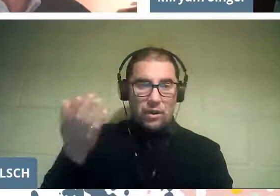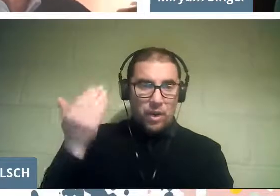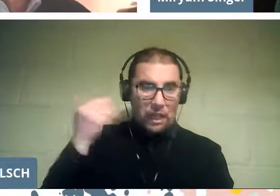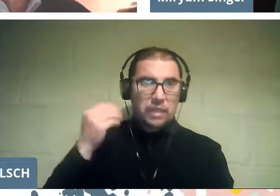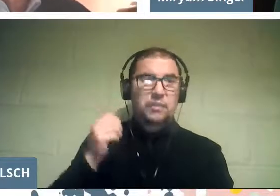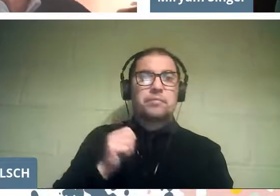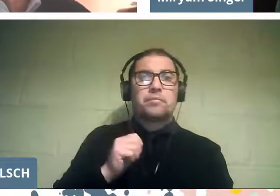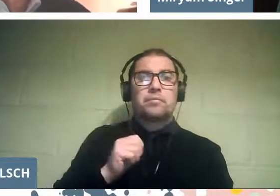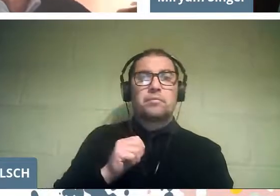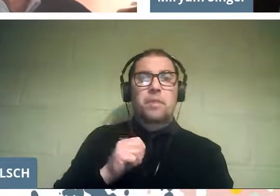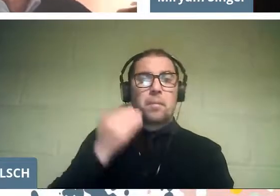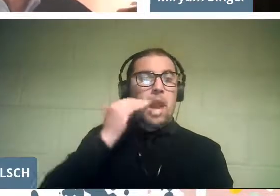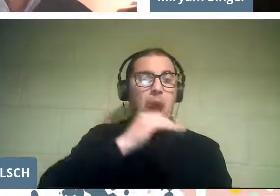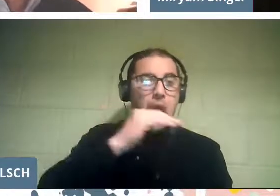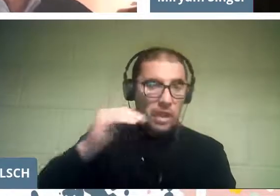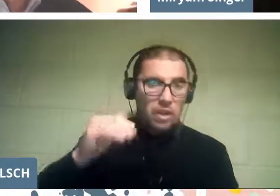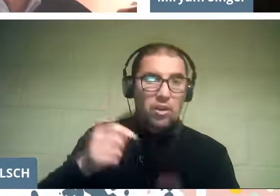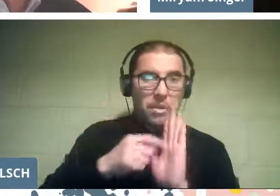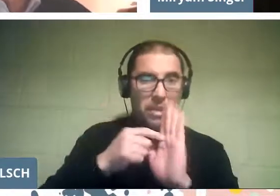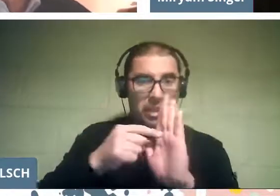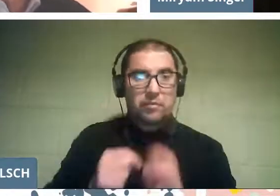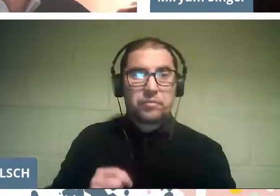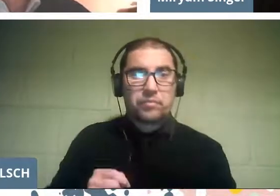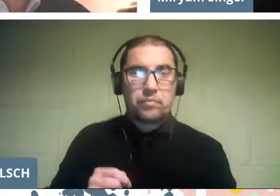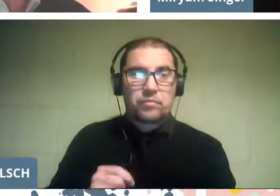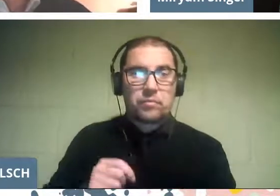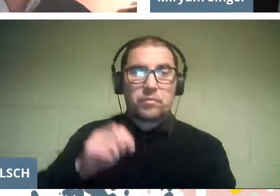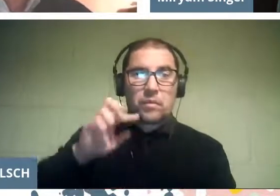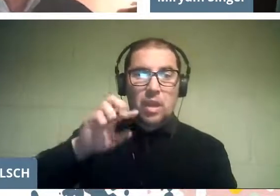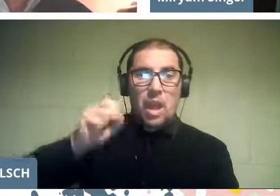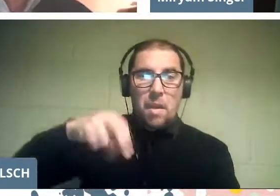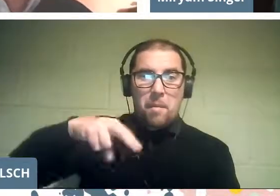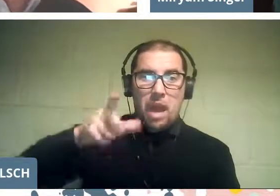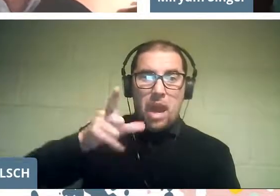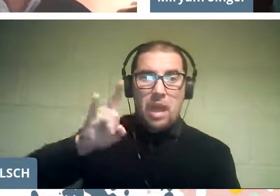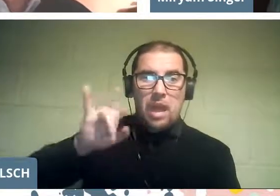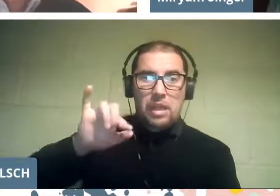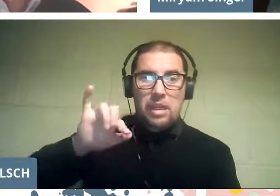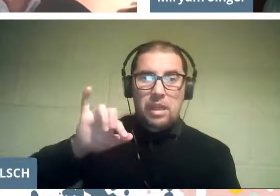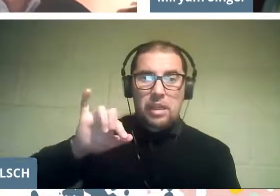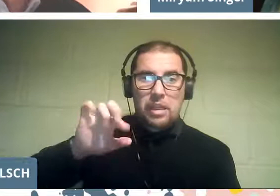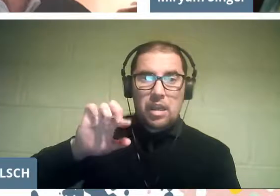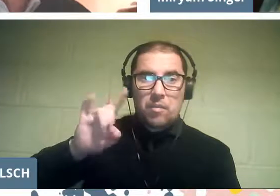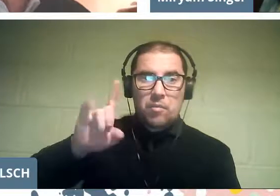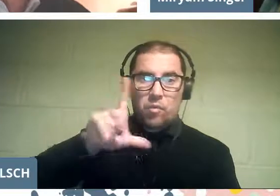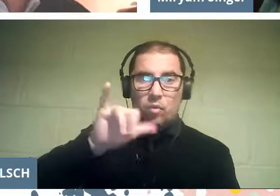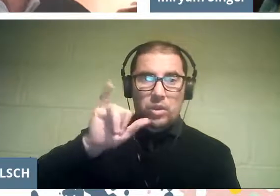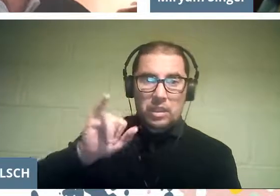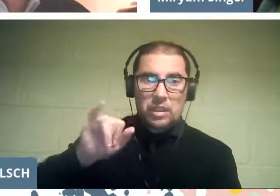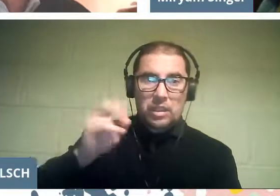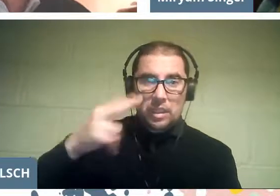for children that was performed in Panguipulli, which was conducted